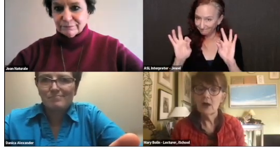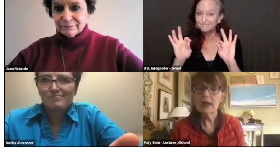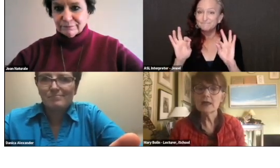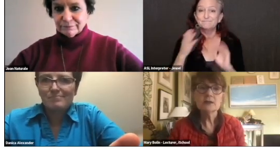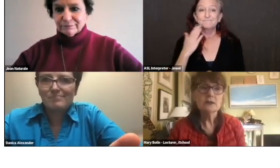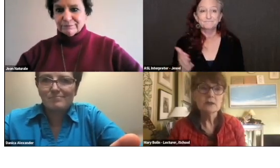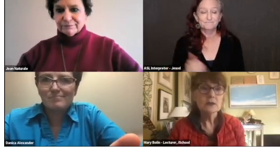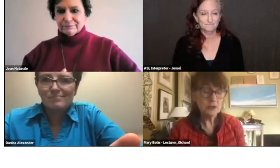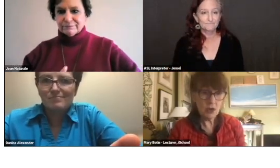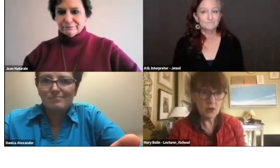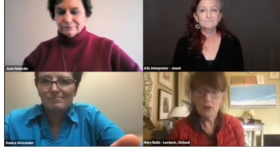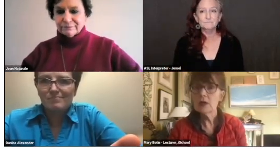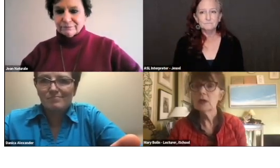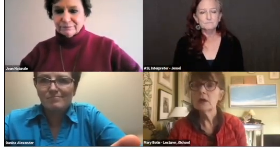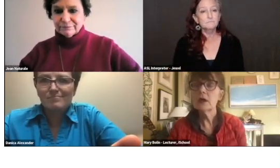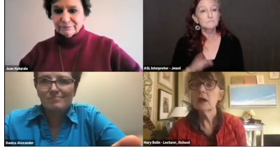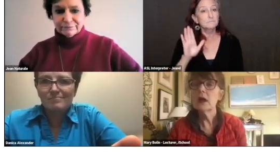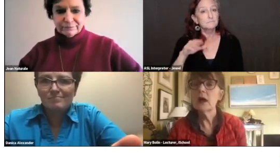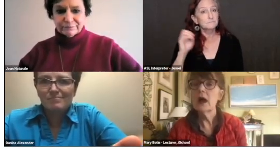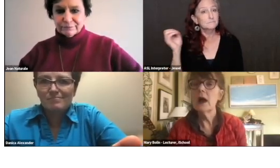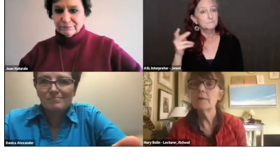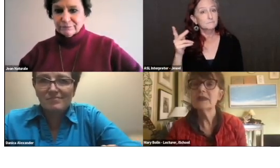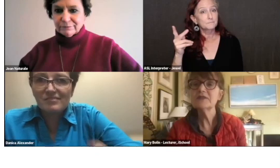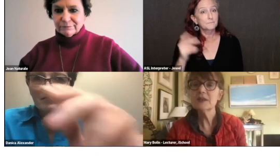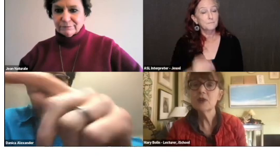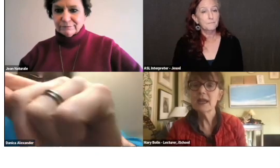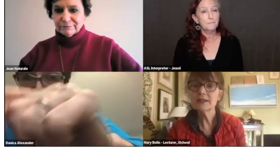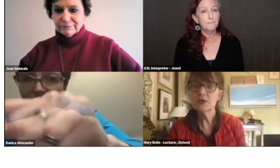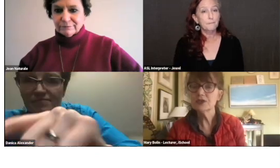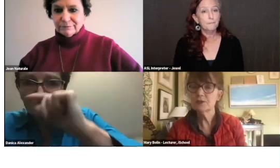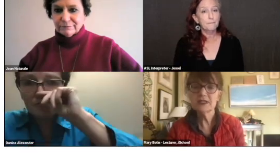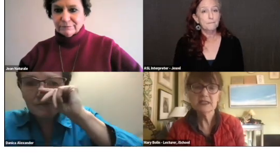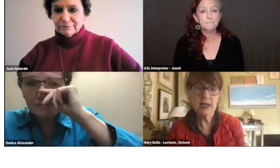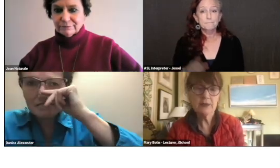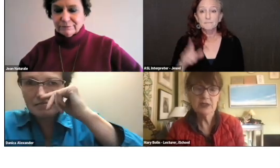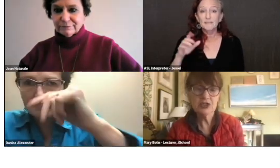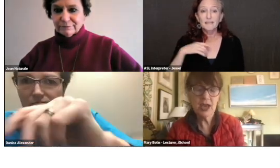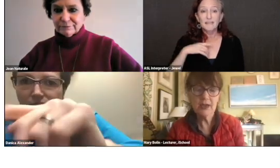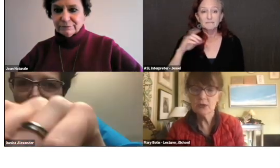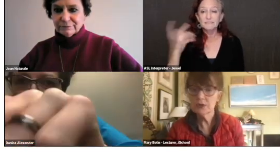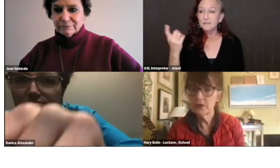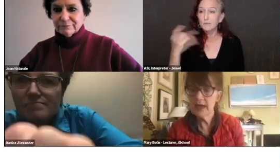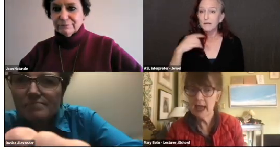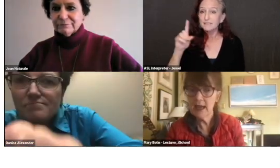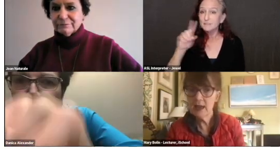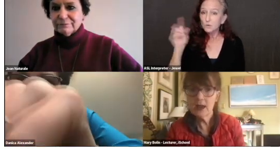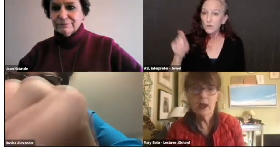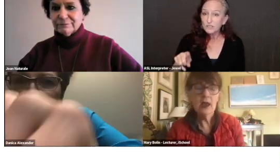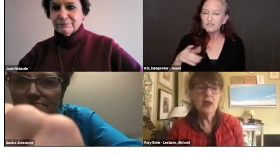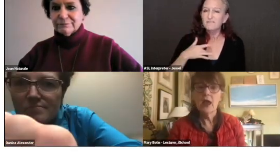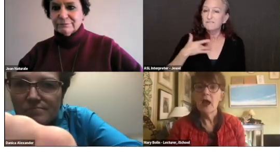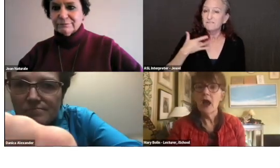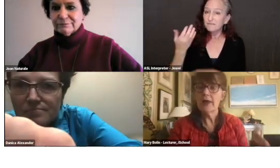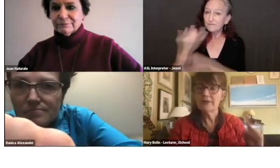Okay. So, if someone has a question, please type it in the chat or Q&A.